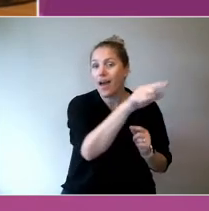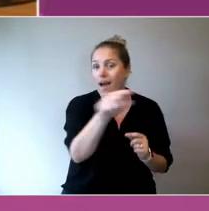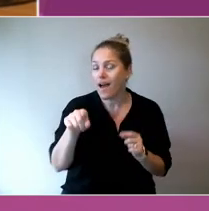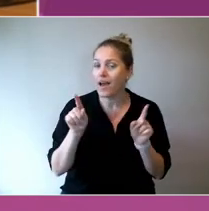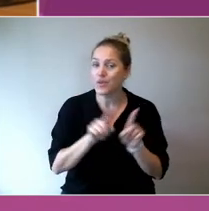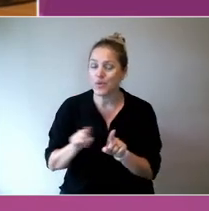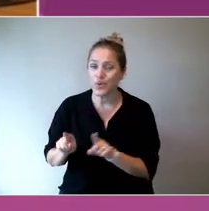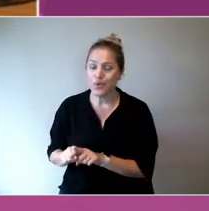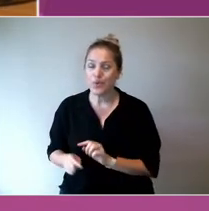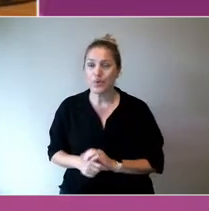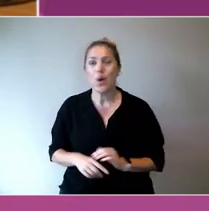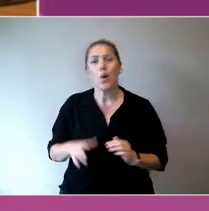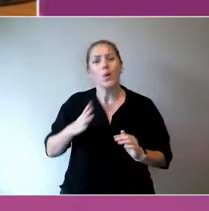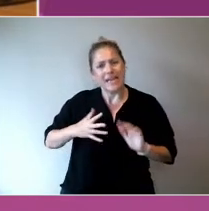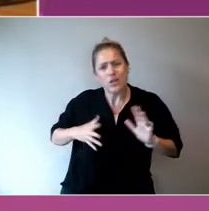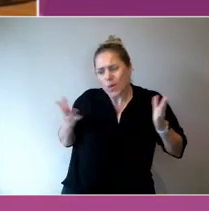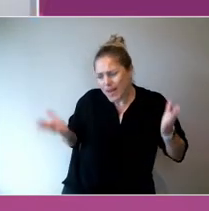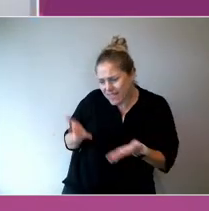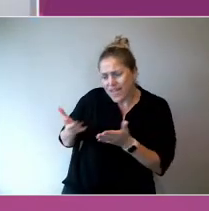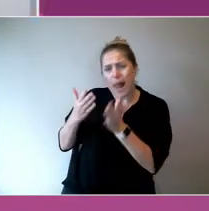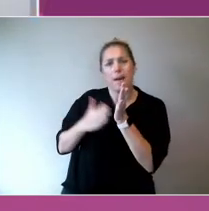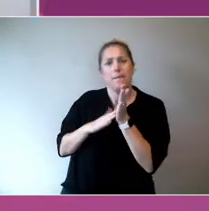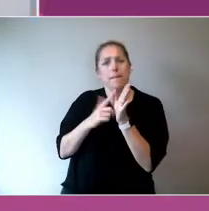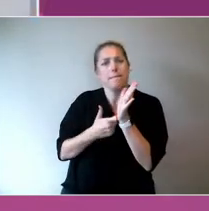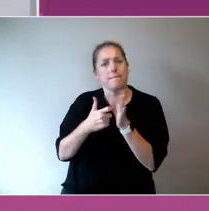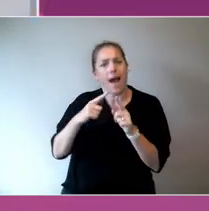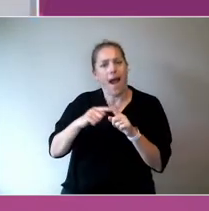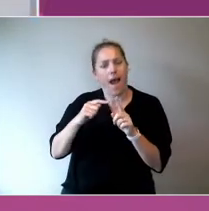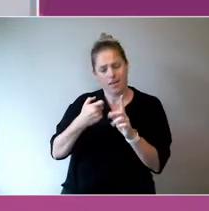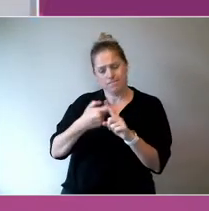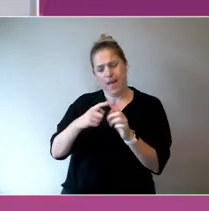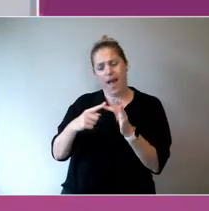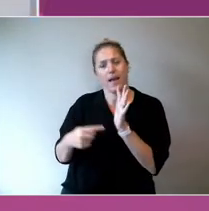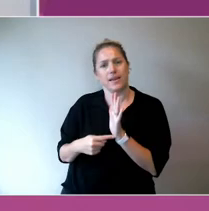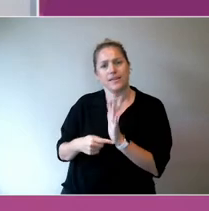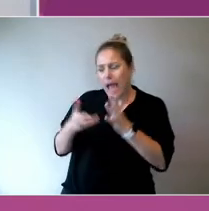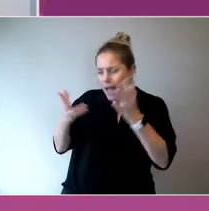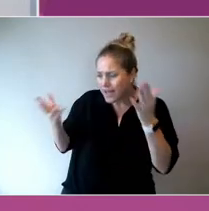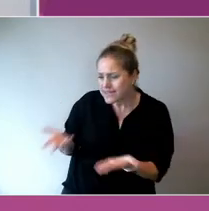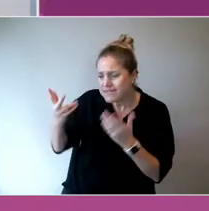to be more effective or developing suppliers or activities that are going to be more effective